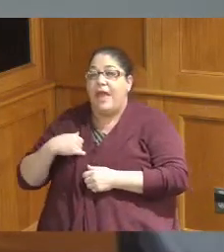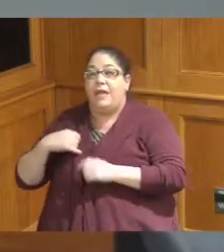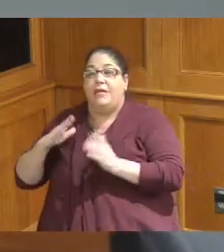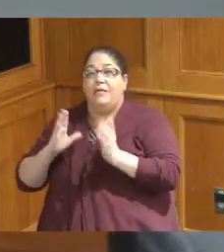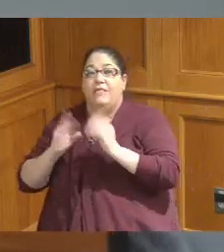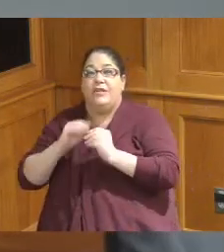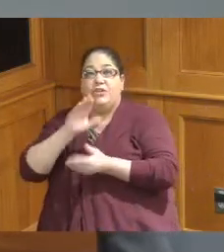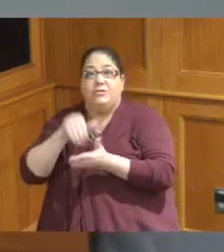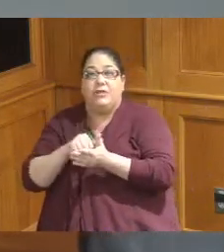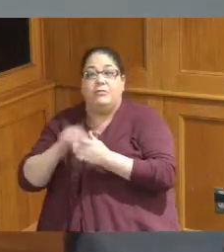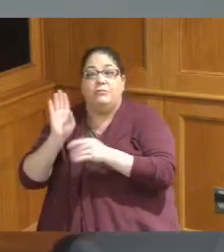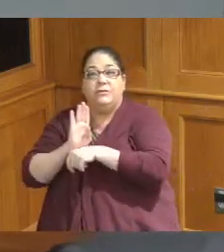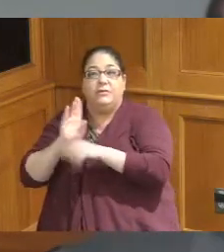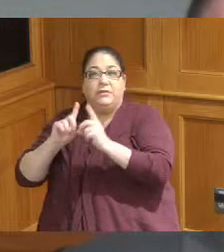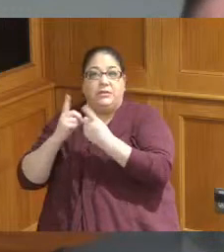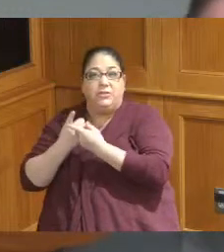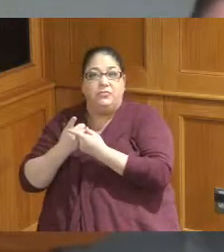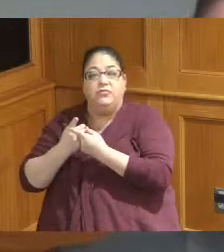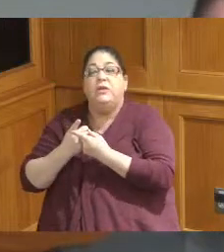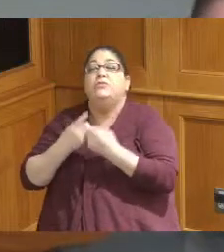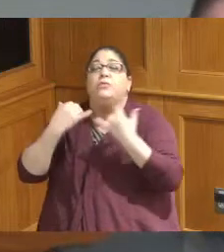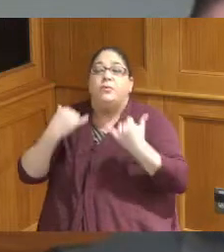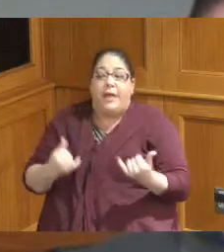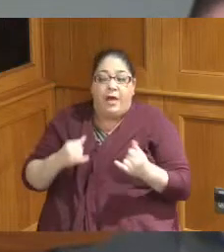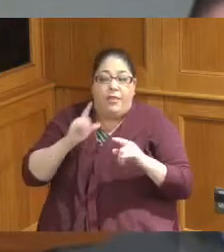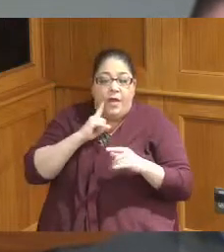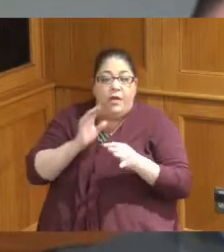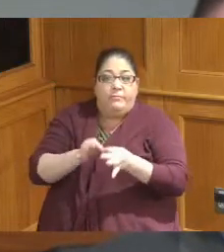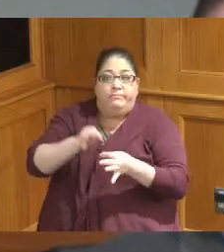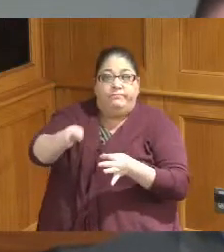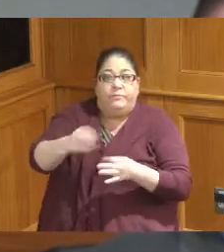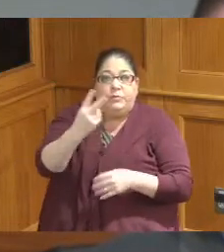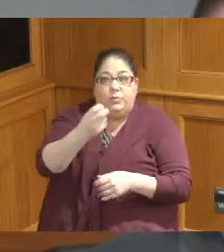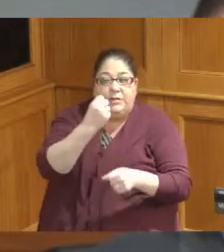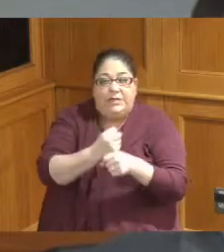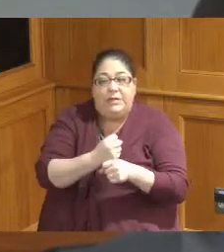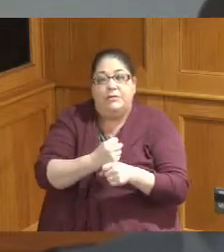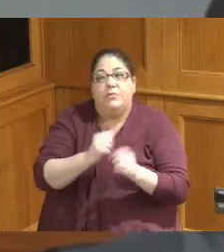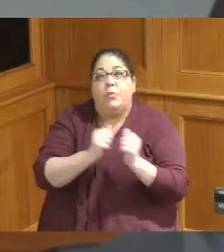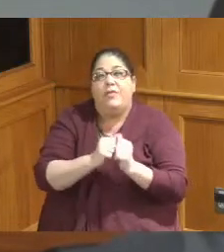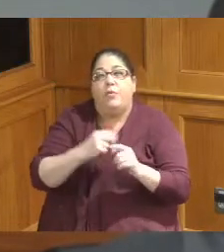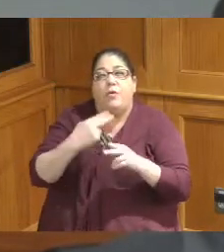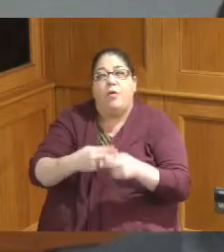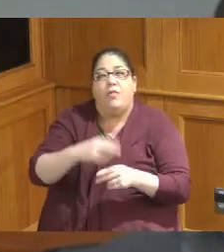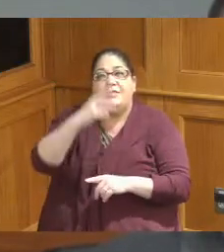to do these for an additional two years with a believe a six-month call on these so that if